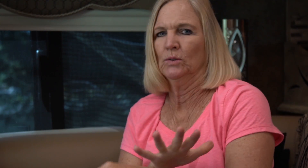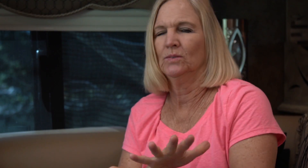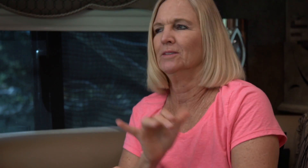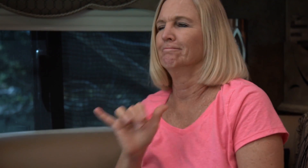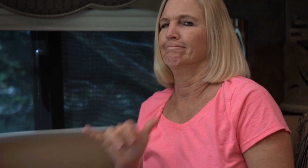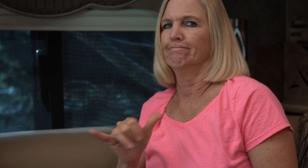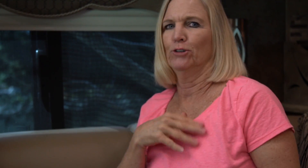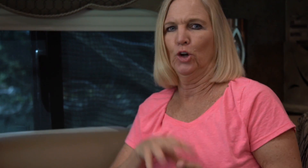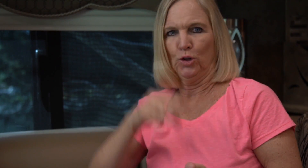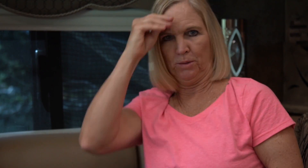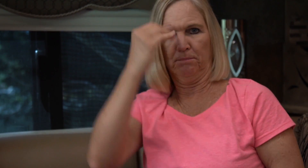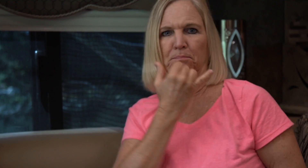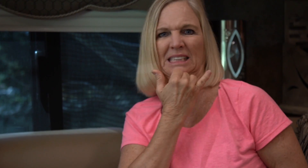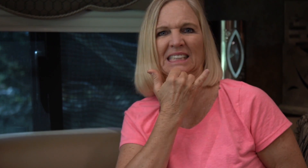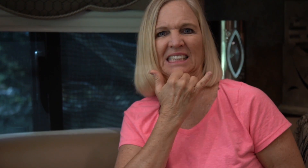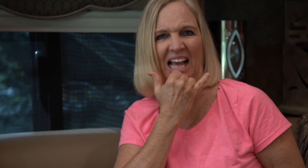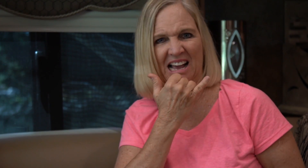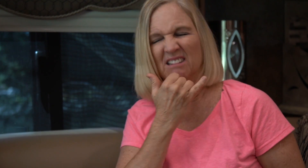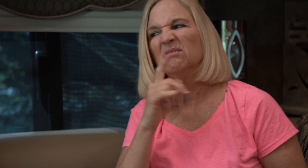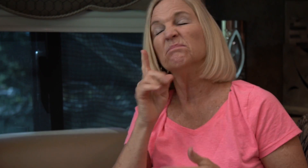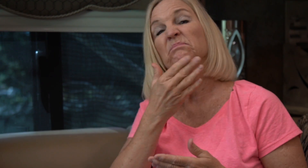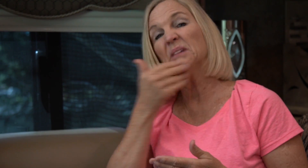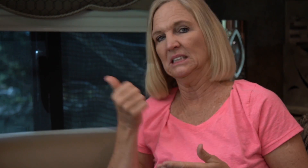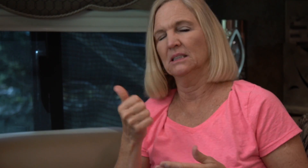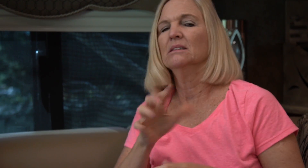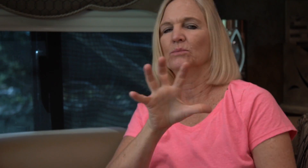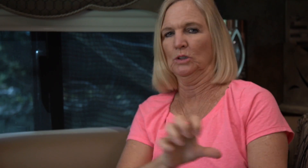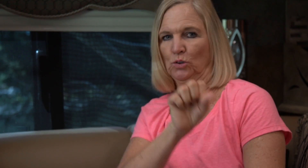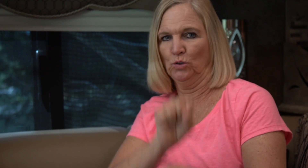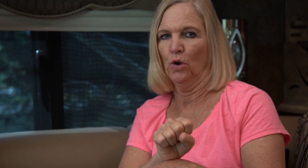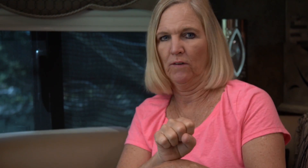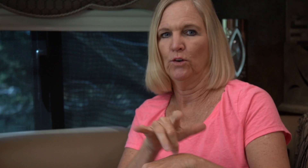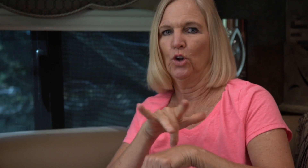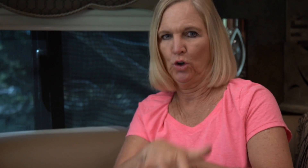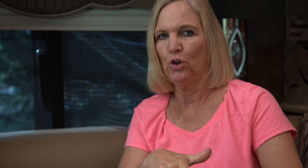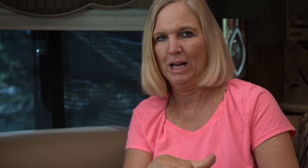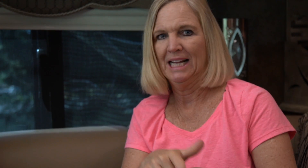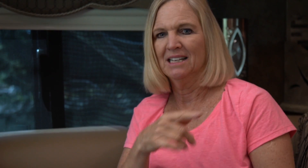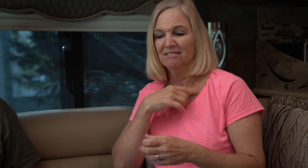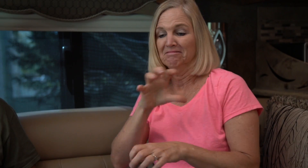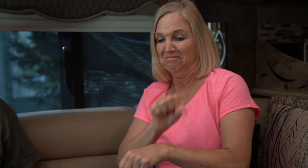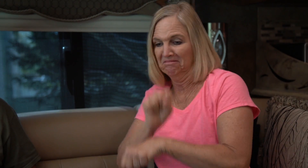to a campground and they're full. We learned from our mistakes. It is best to reserve early.